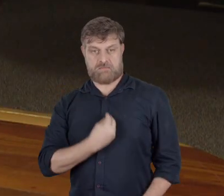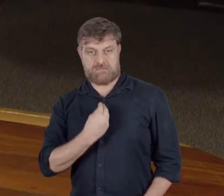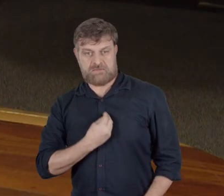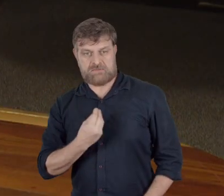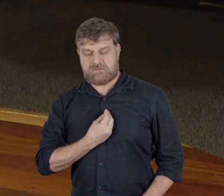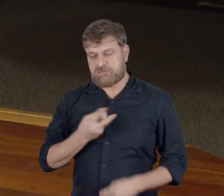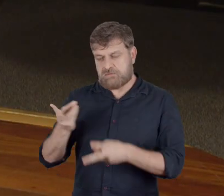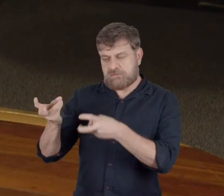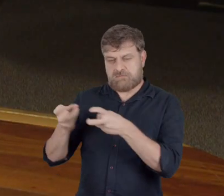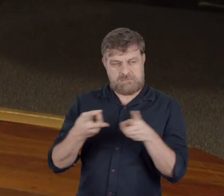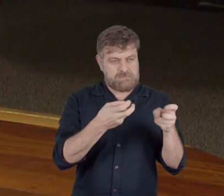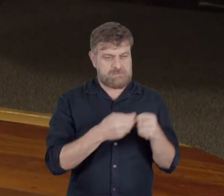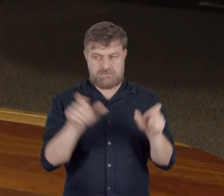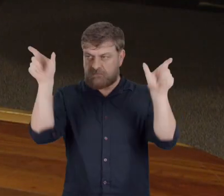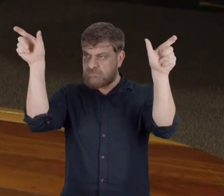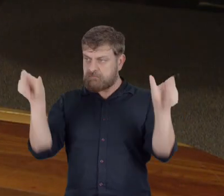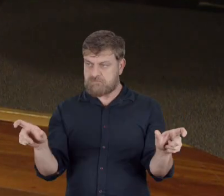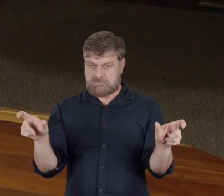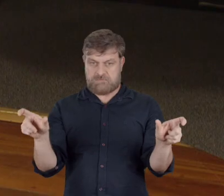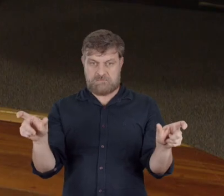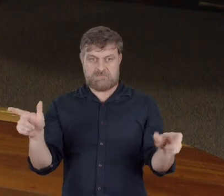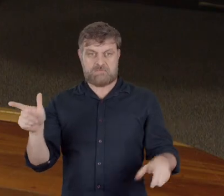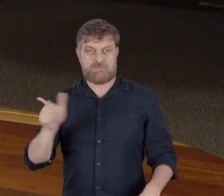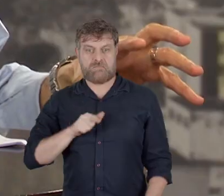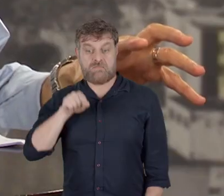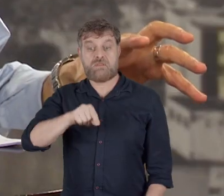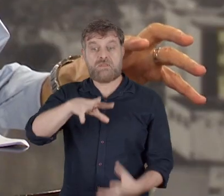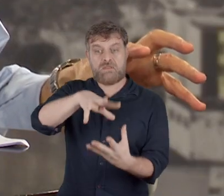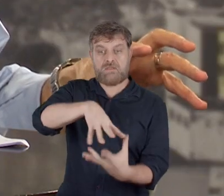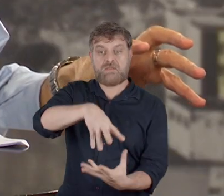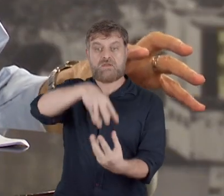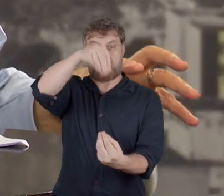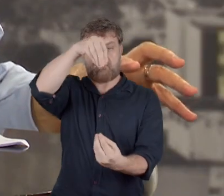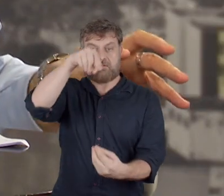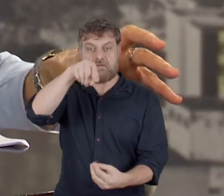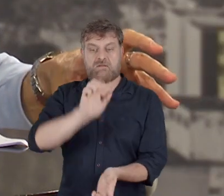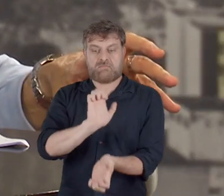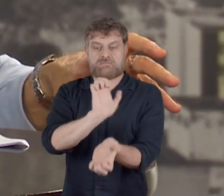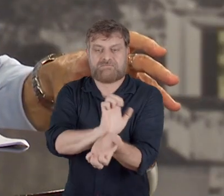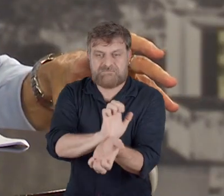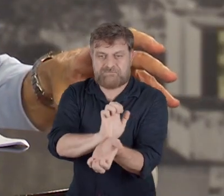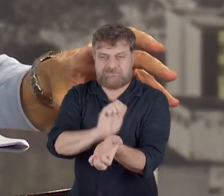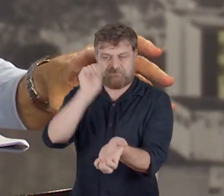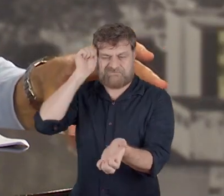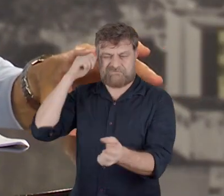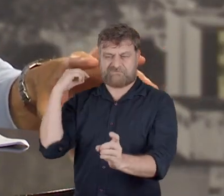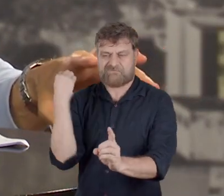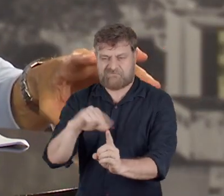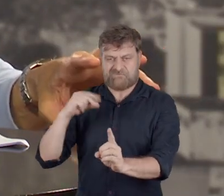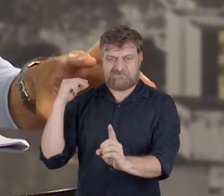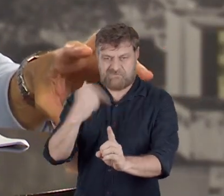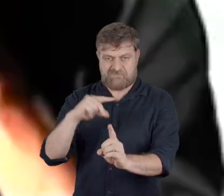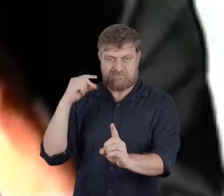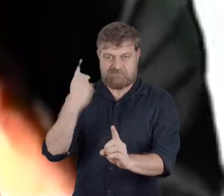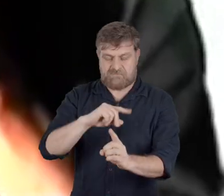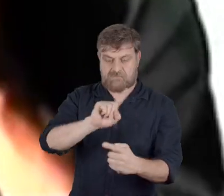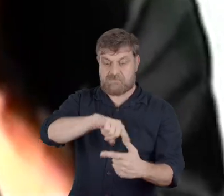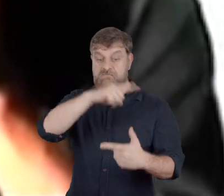between these two figures is clearly the slave, and, in second place, the native,